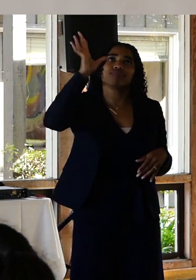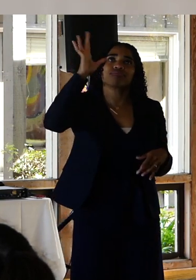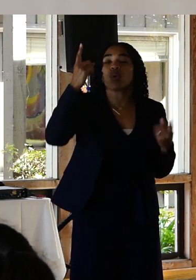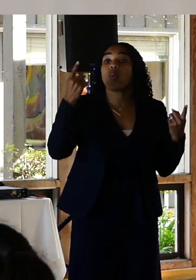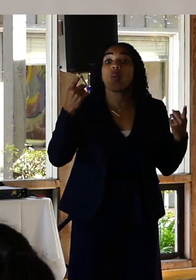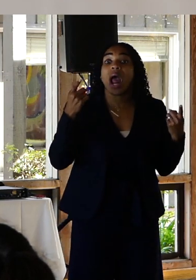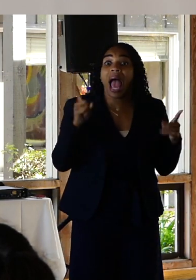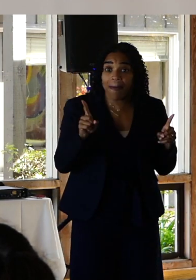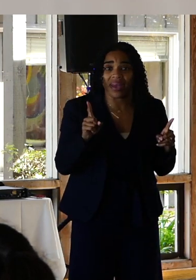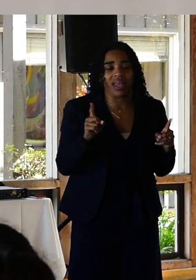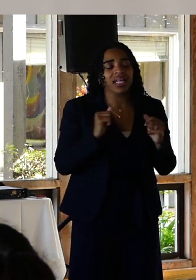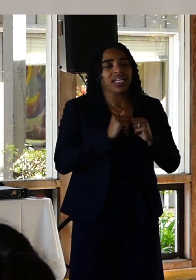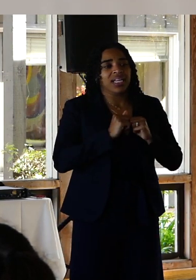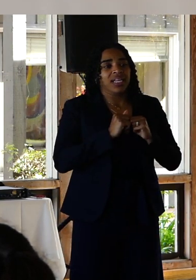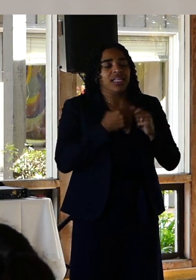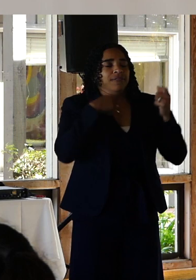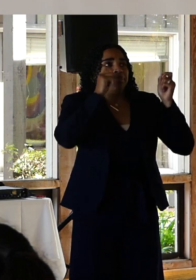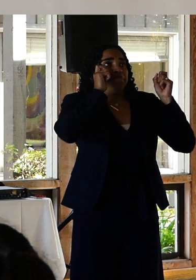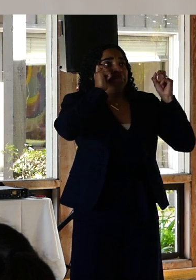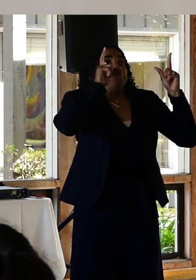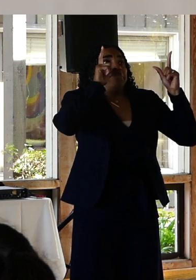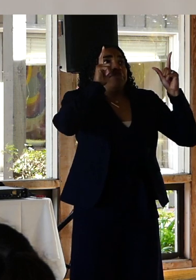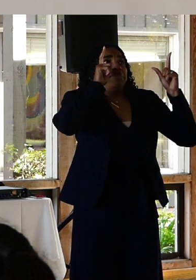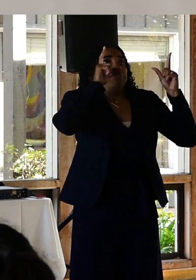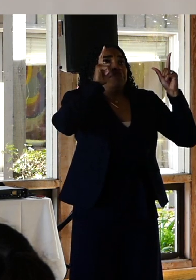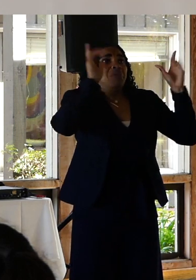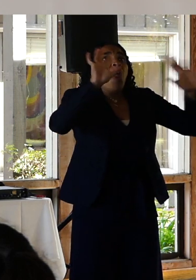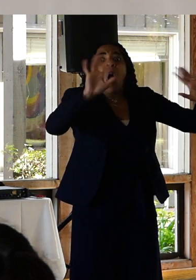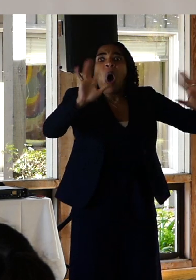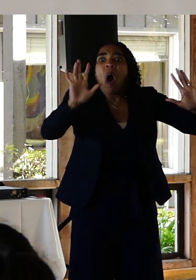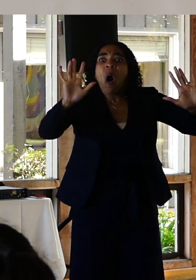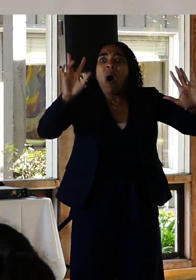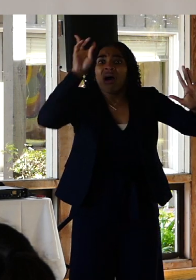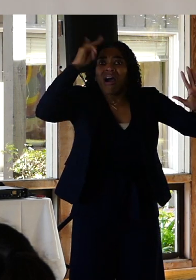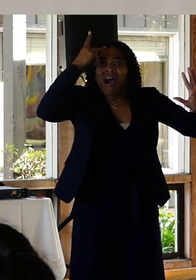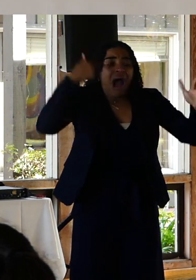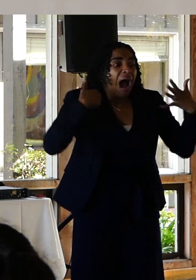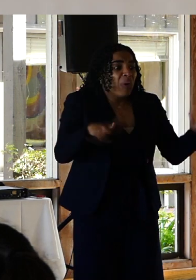is waking up in the middle of it, realizing I didn't want to die anymore and